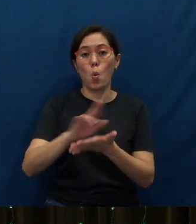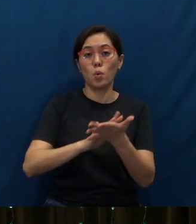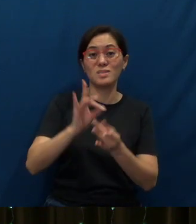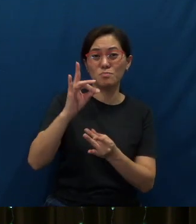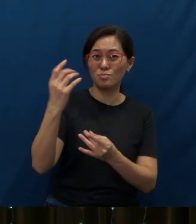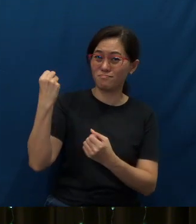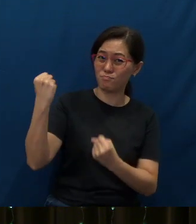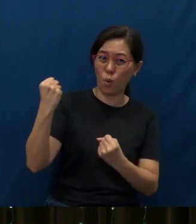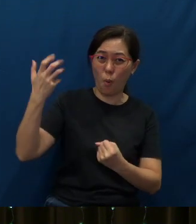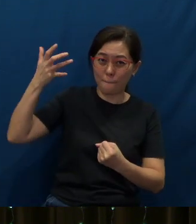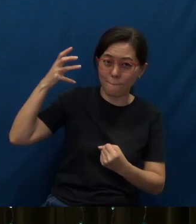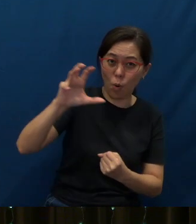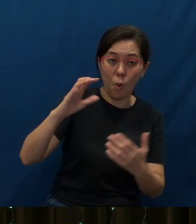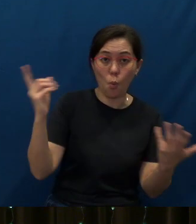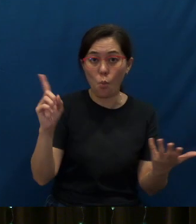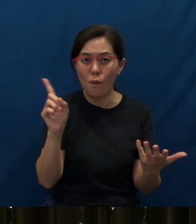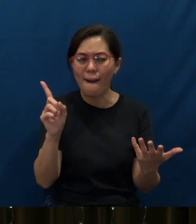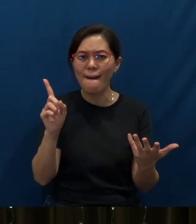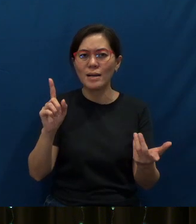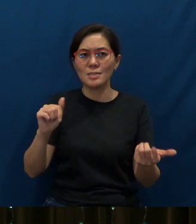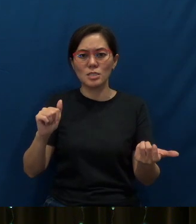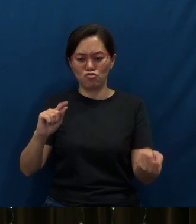Spirit, is His power to transform lives,